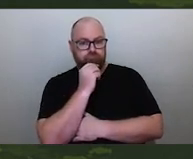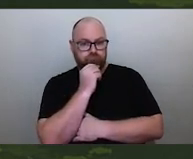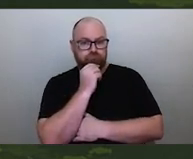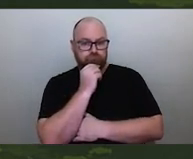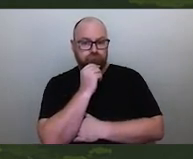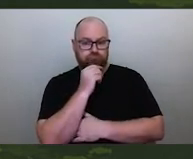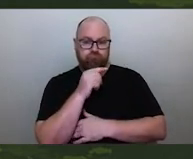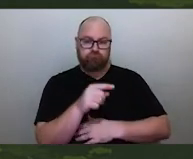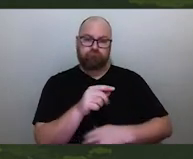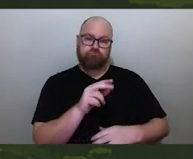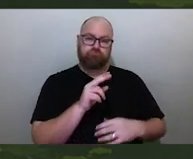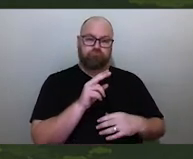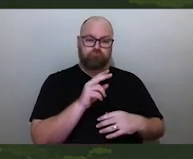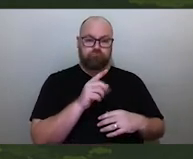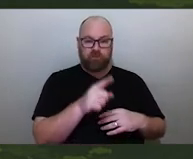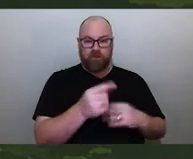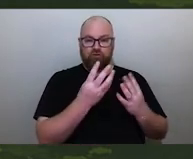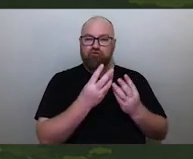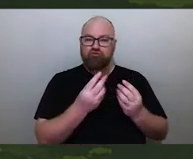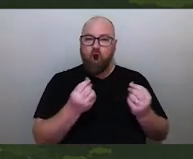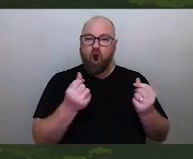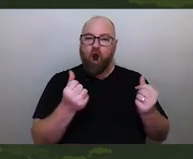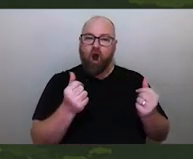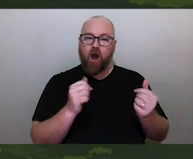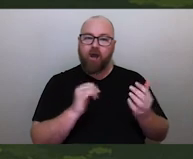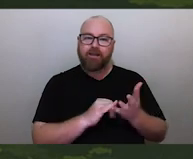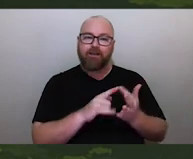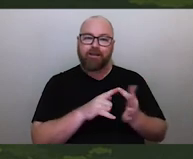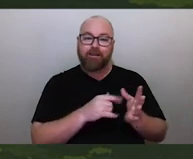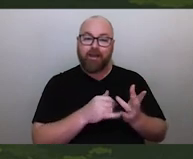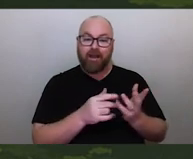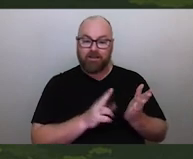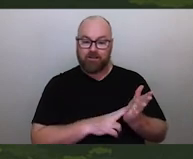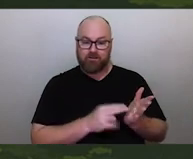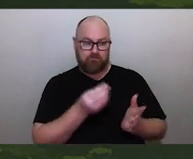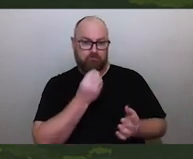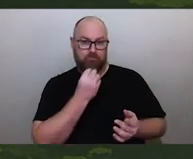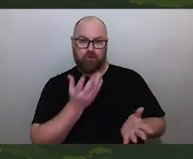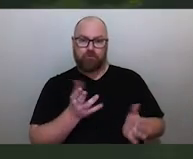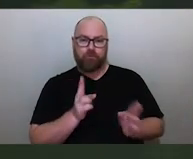is one of the dry season. It looks beautiful out. I mean, that would make sense, right?